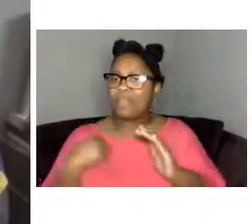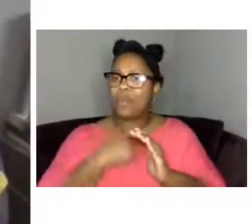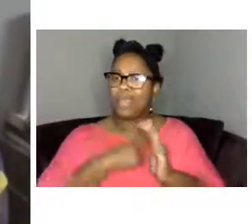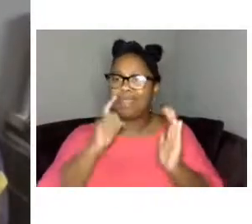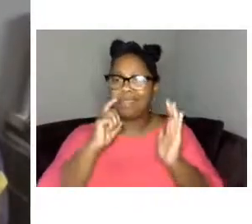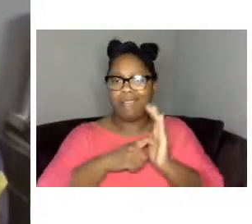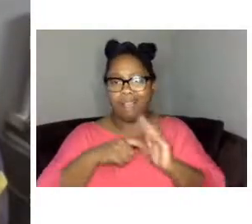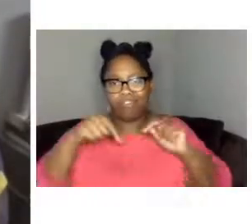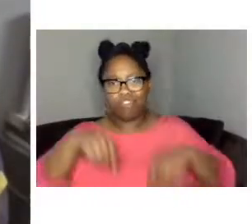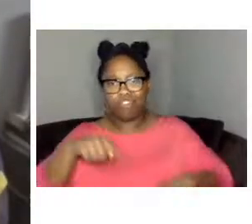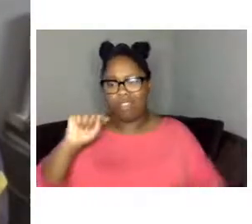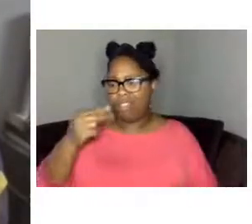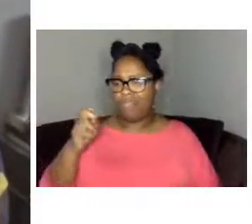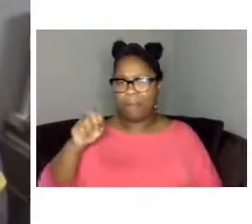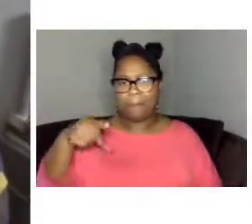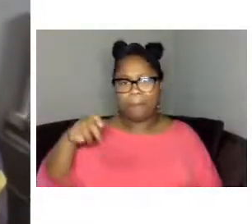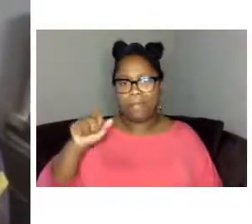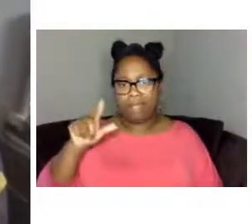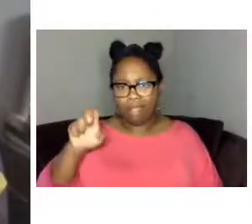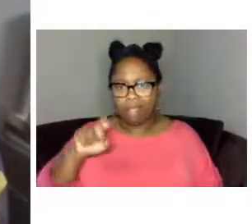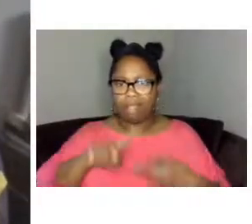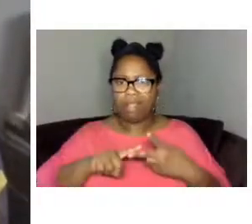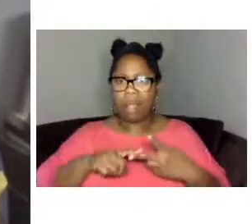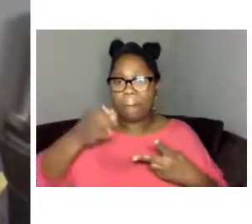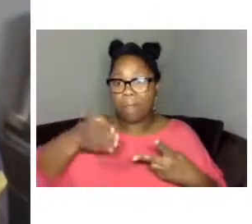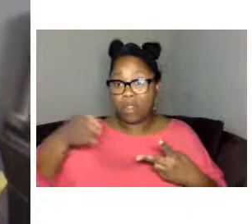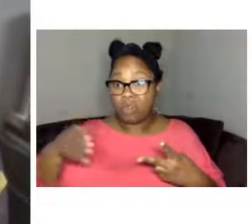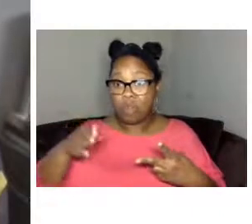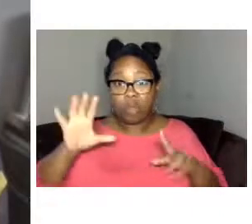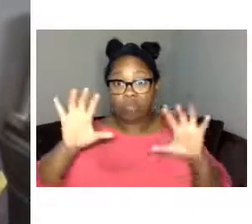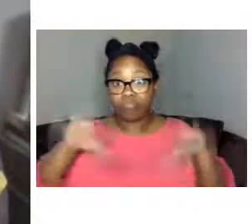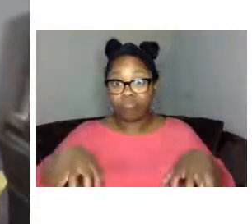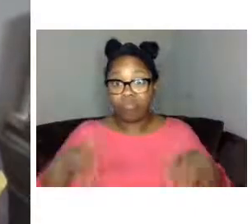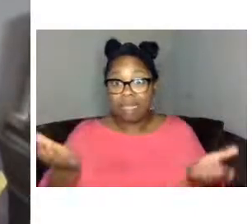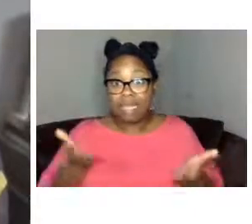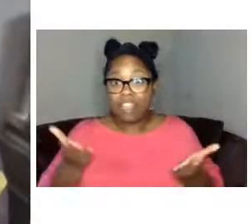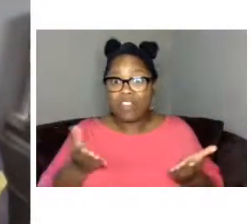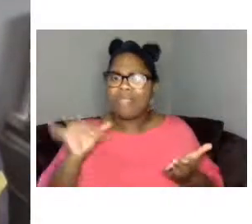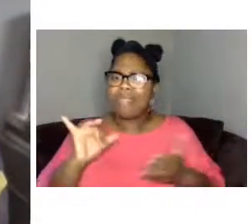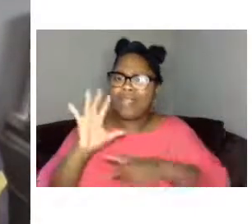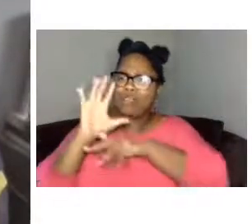and baltimore is situated today are the trans traditional ancestral and